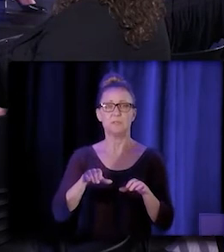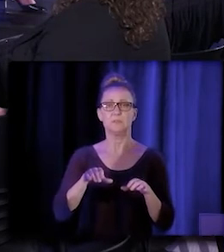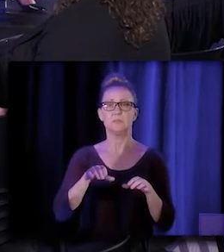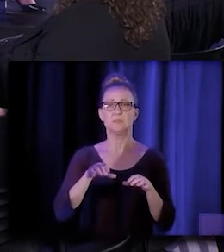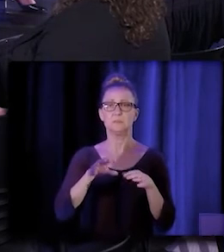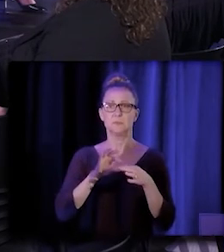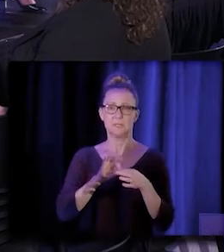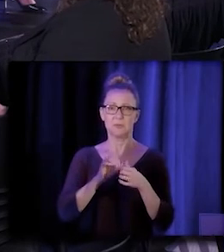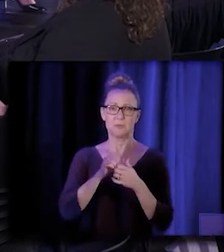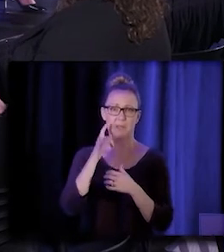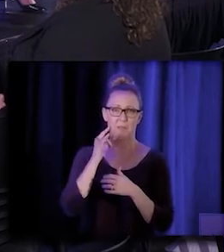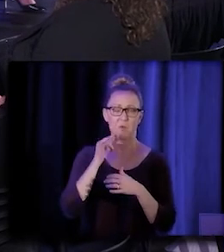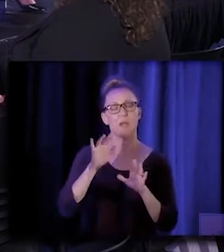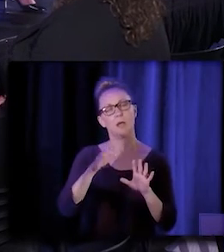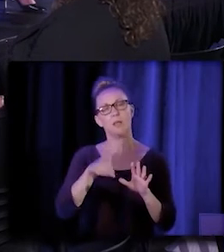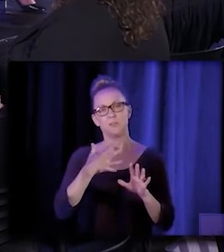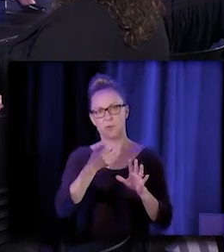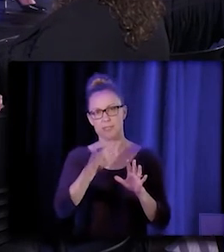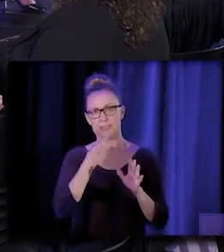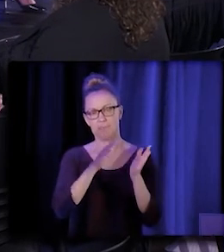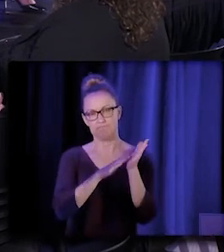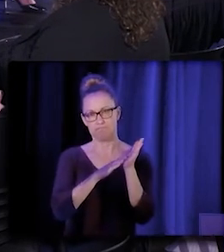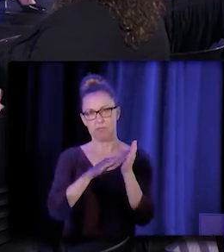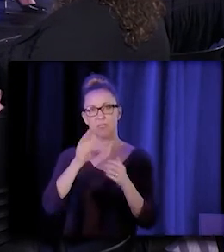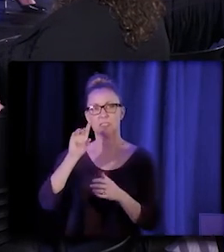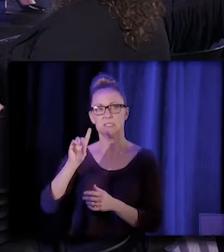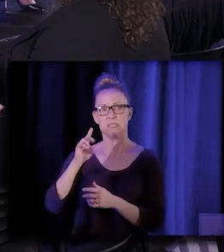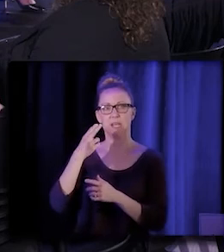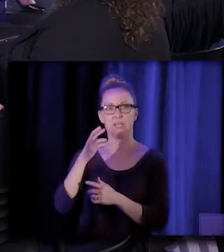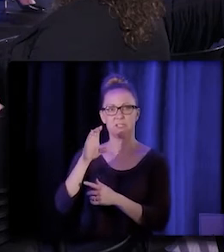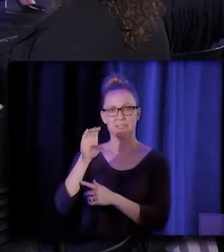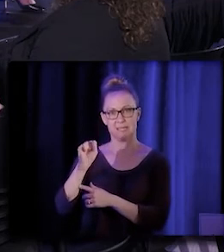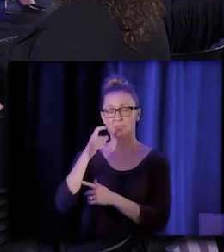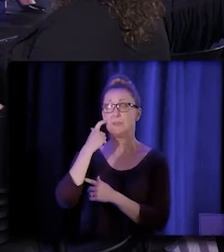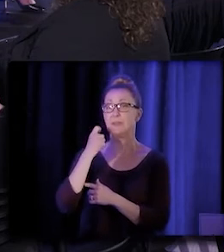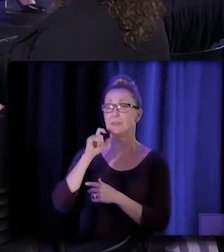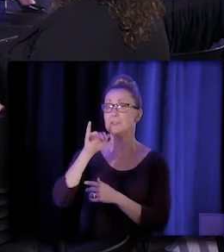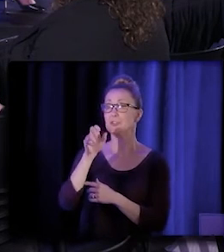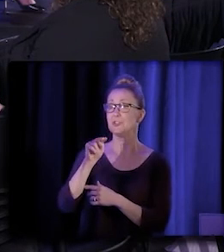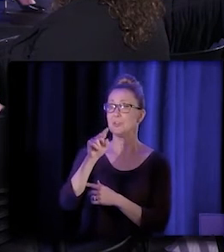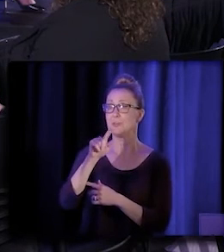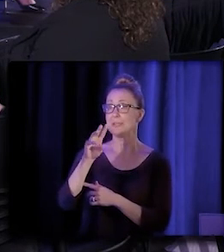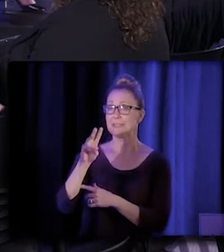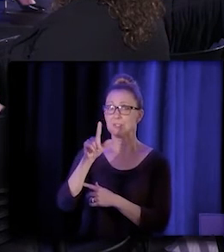And I want to give a shout out to DHCS because on January 26th, 2023,